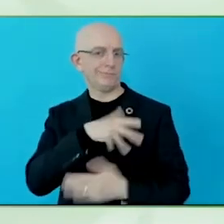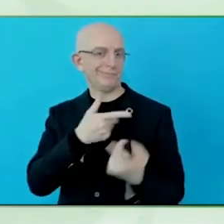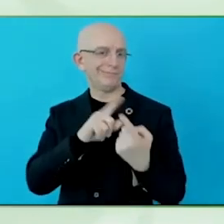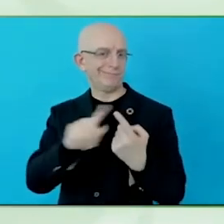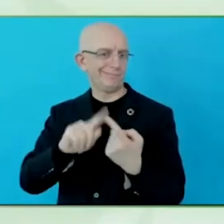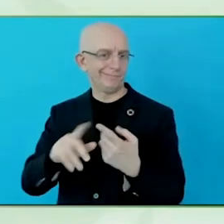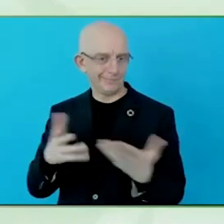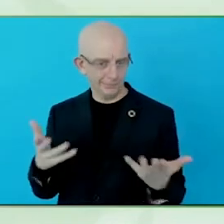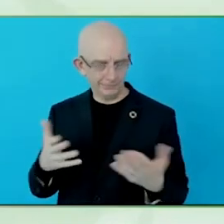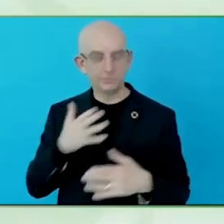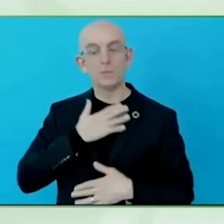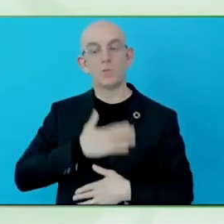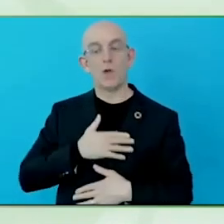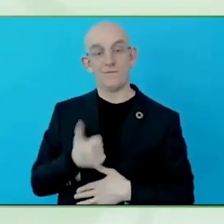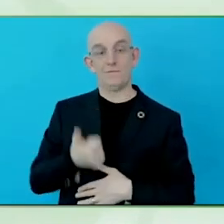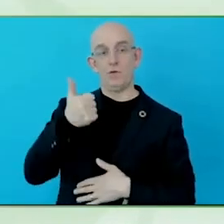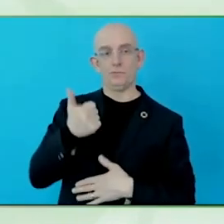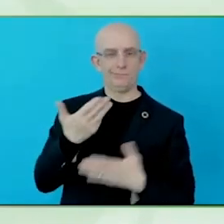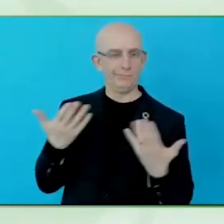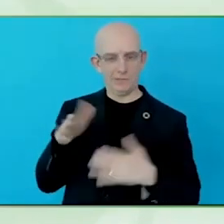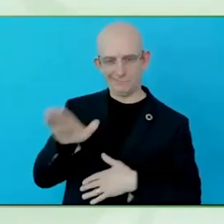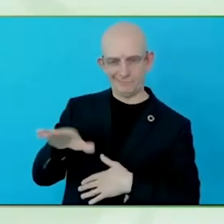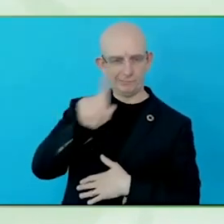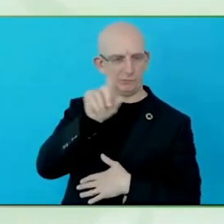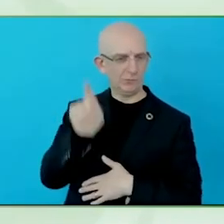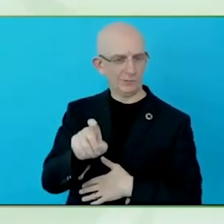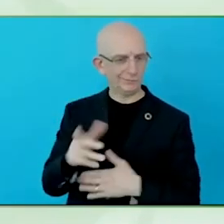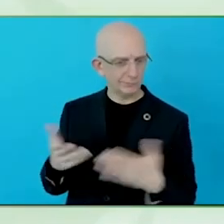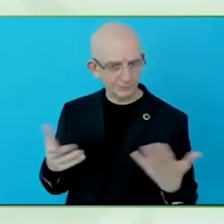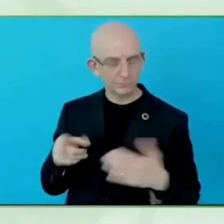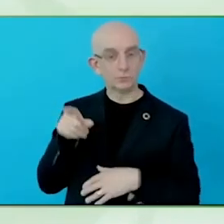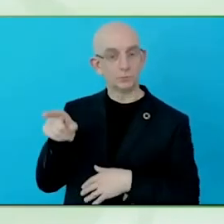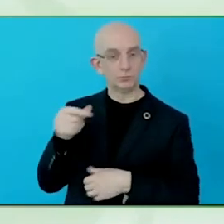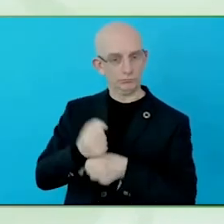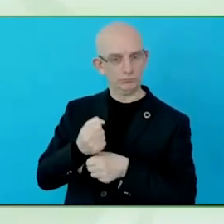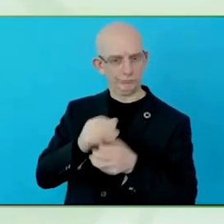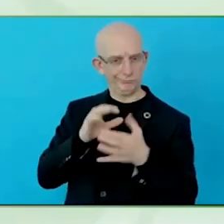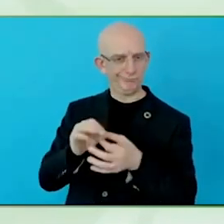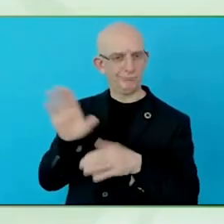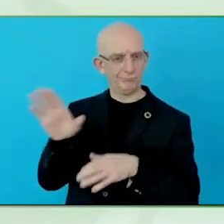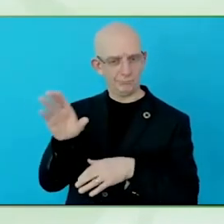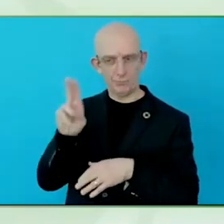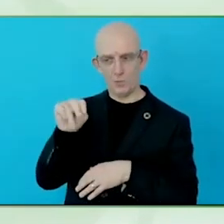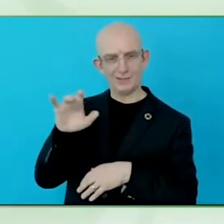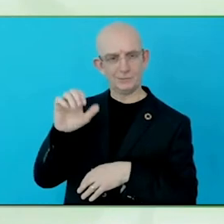Every single human being has the potential, destiny, ideas, views,